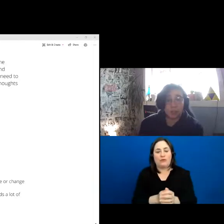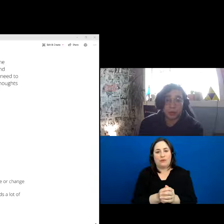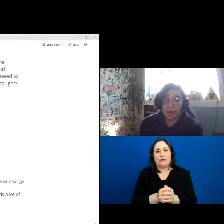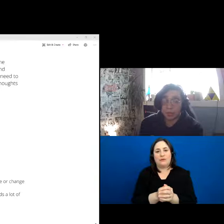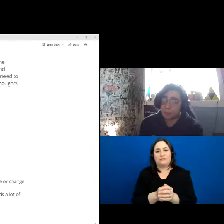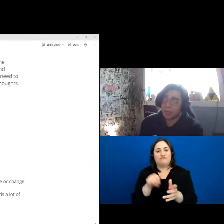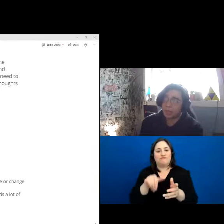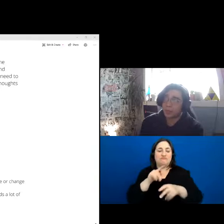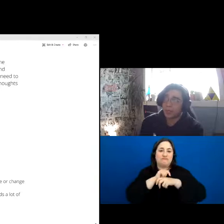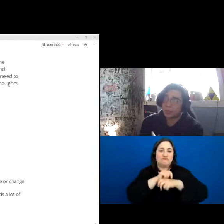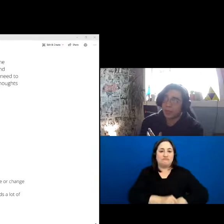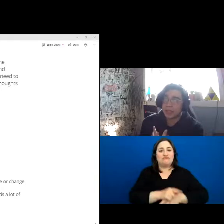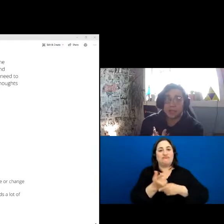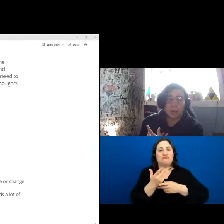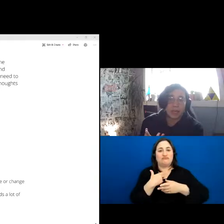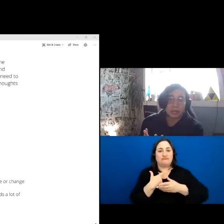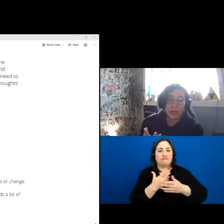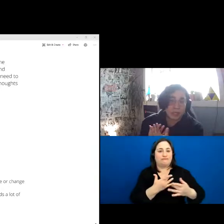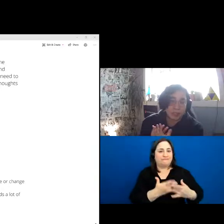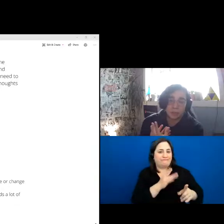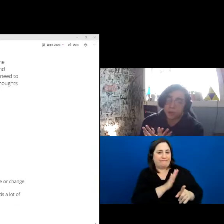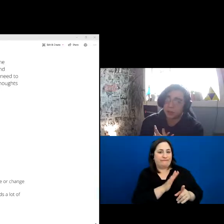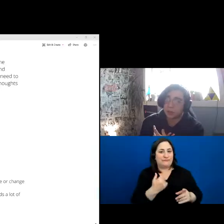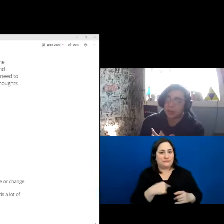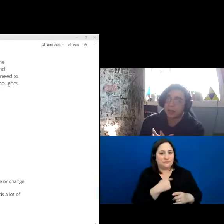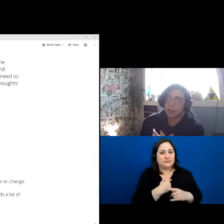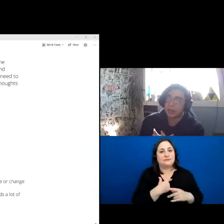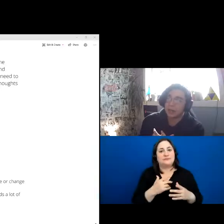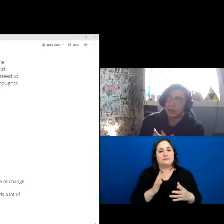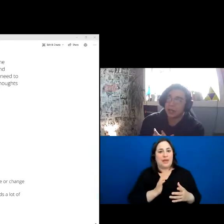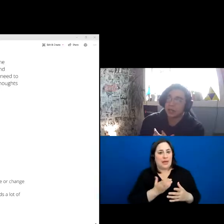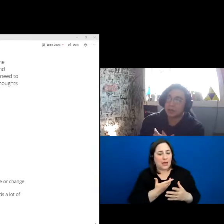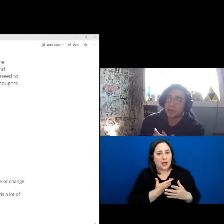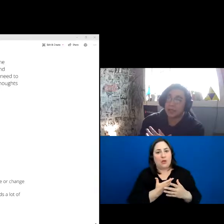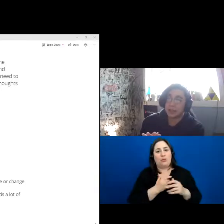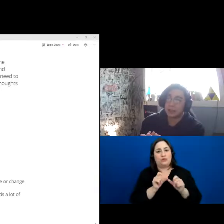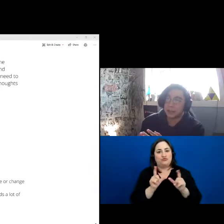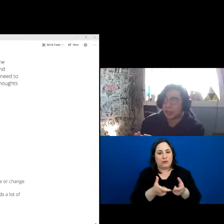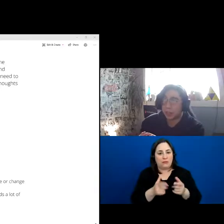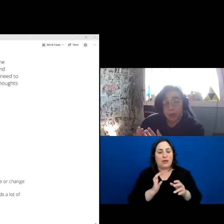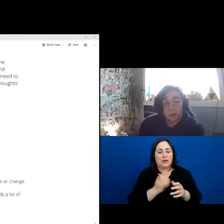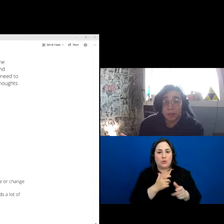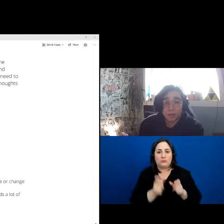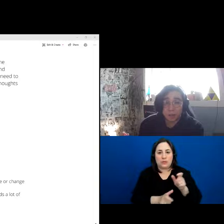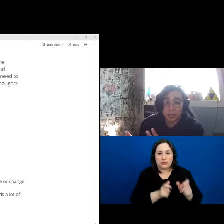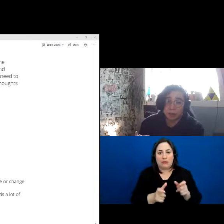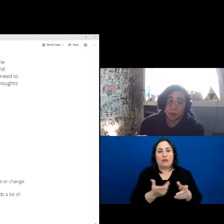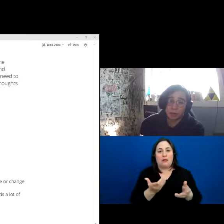practice by us, by Syilx, by Okanagan, but it is very similar to a lot of other stories I’ve heard